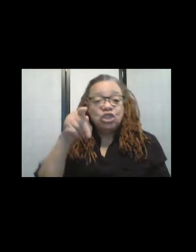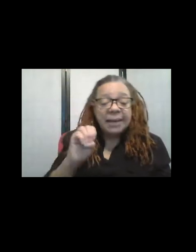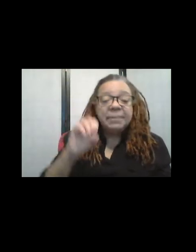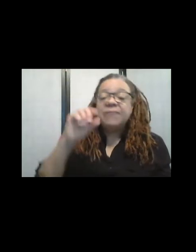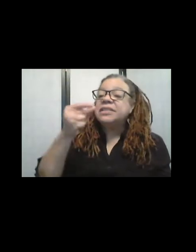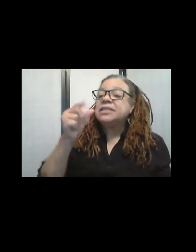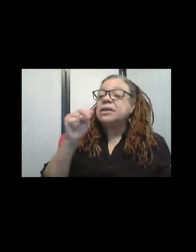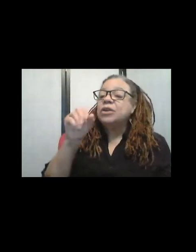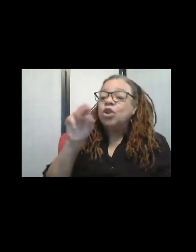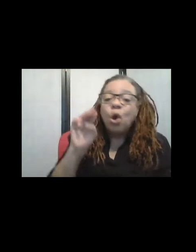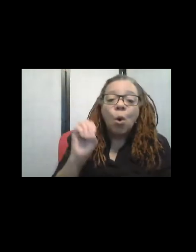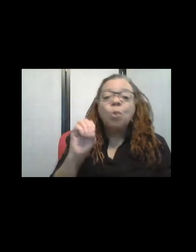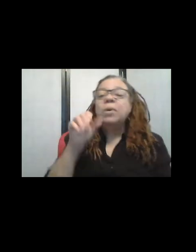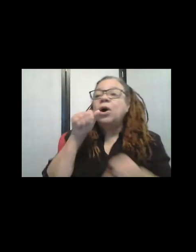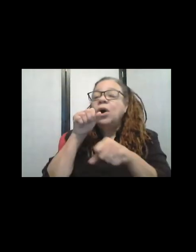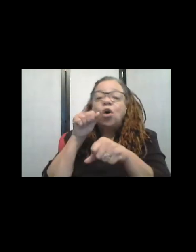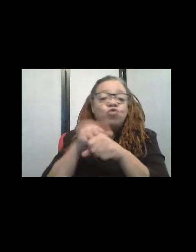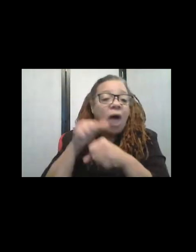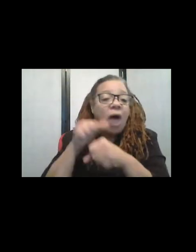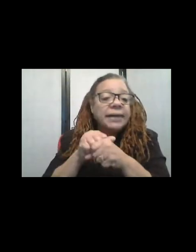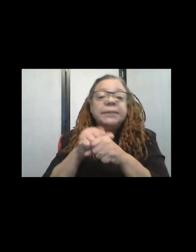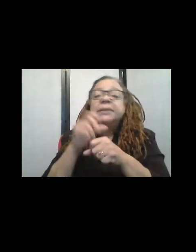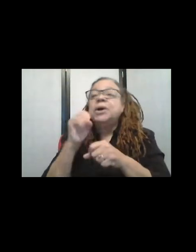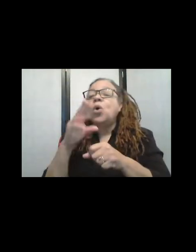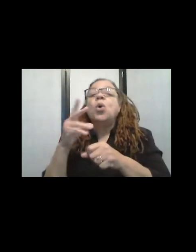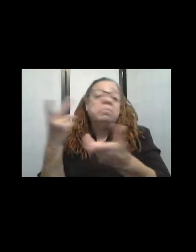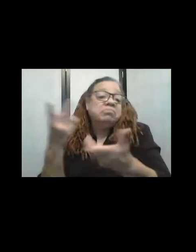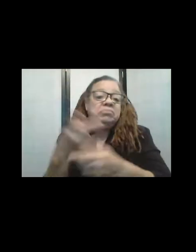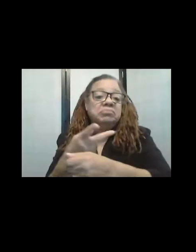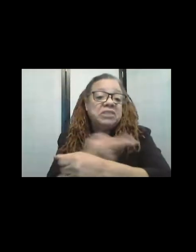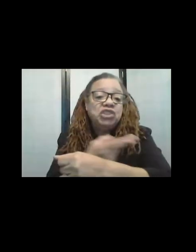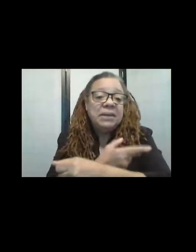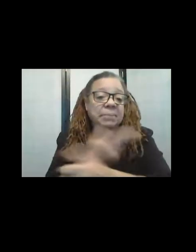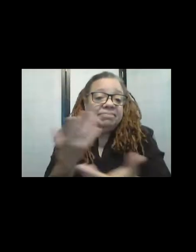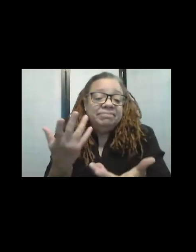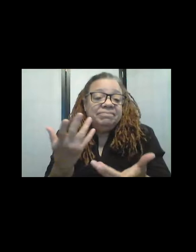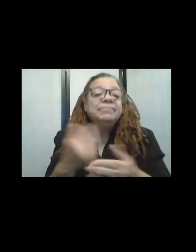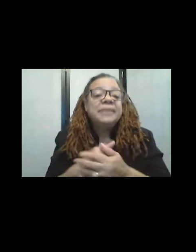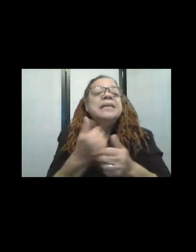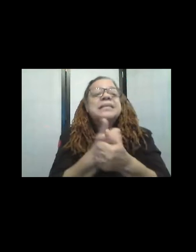rock, or, or in this case, um, you need to put something behind the fabric for